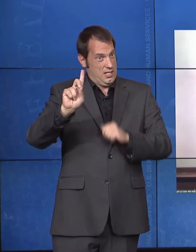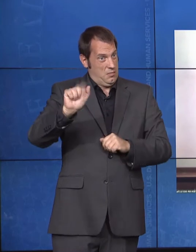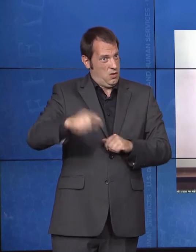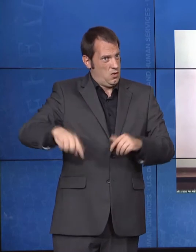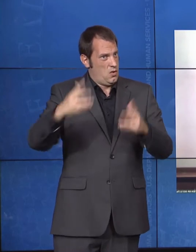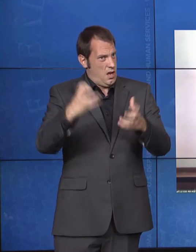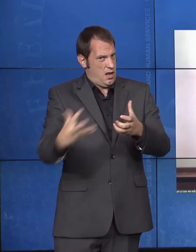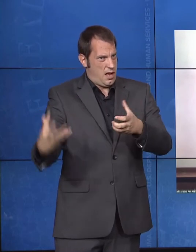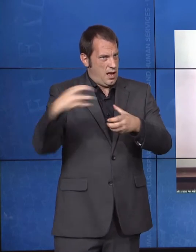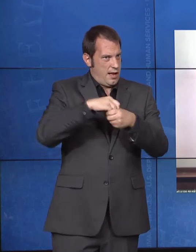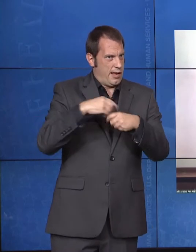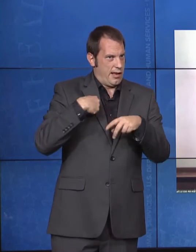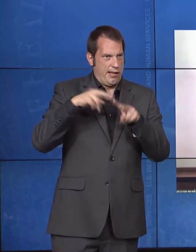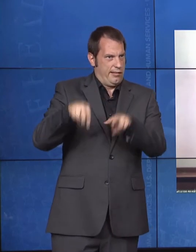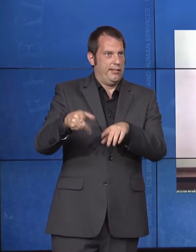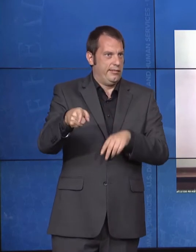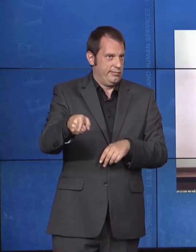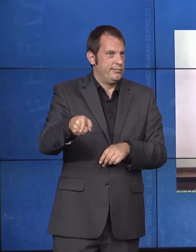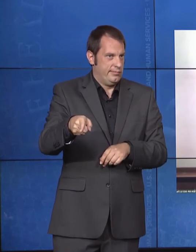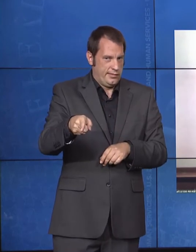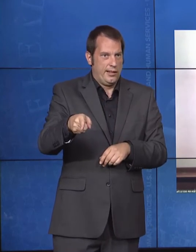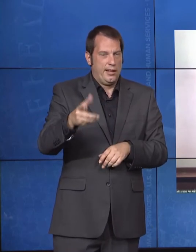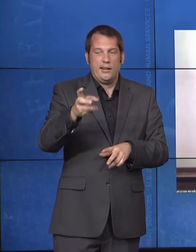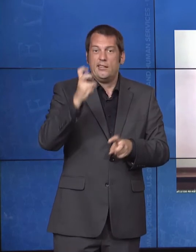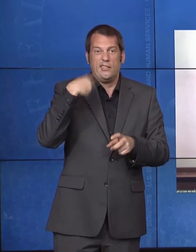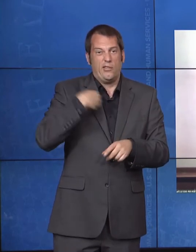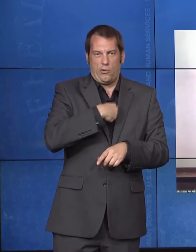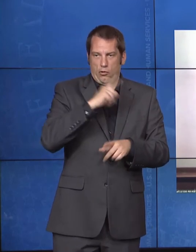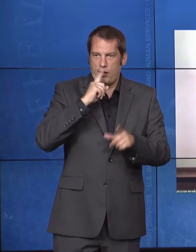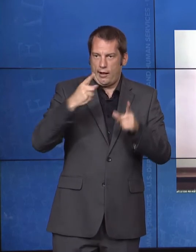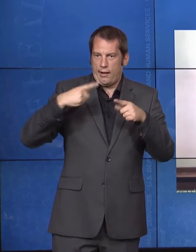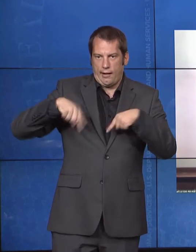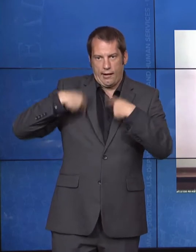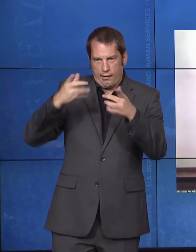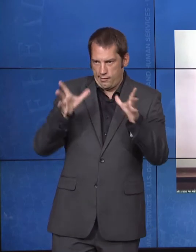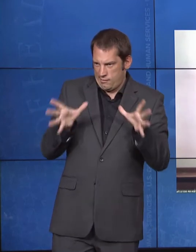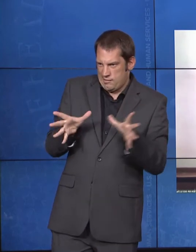Tackling these serious challenges is a priority for the Trump administration and for our department.